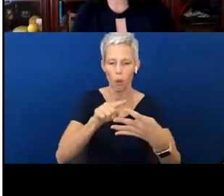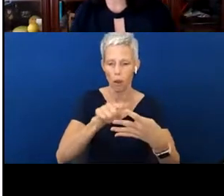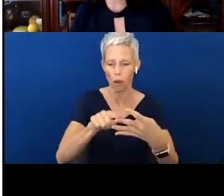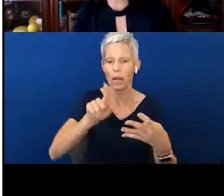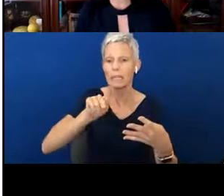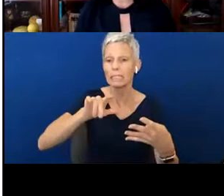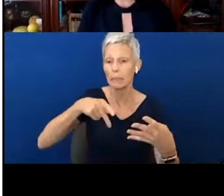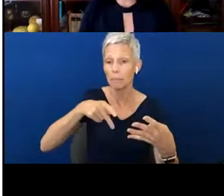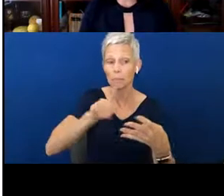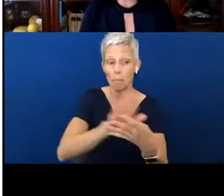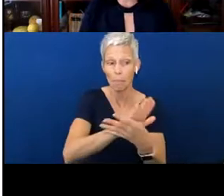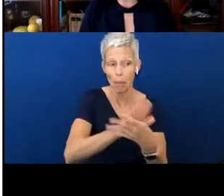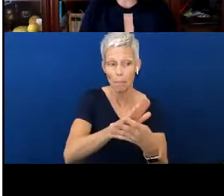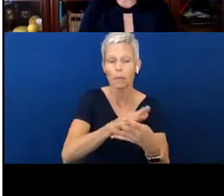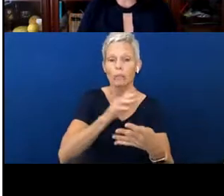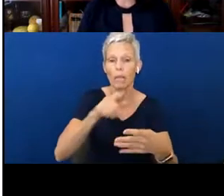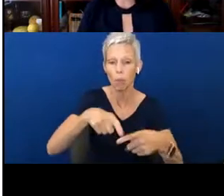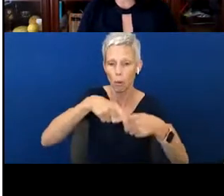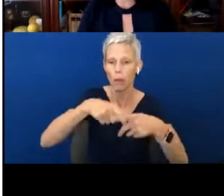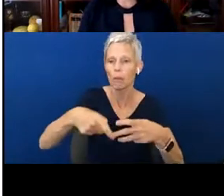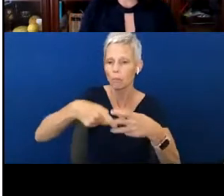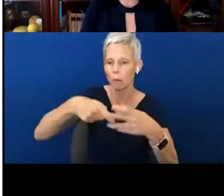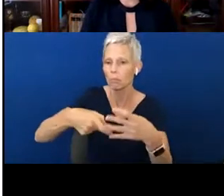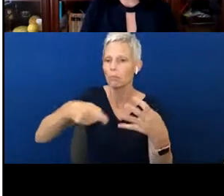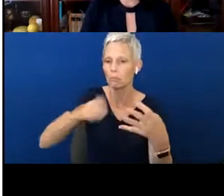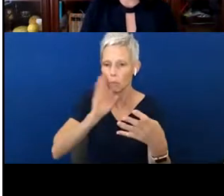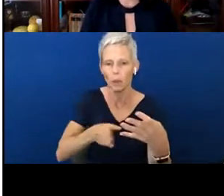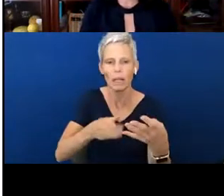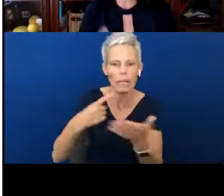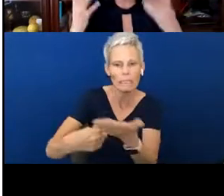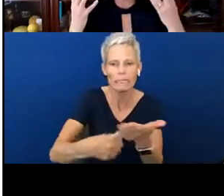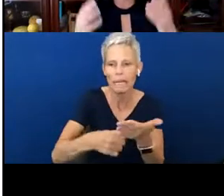I'll look at the chat and let's talk about what ideas pop to your mind and bubbled up.